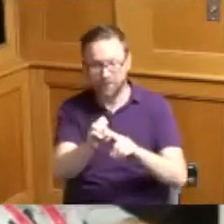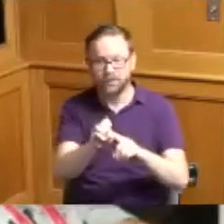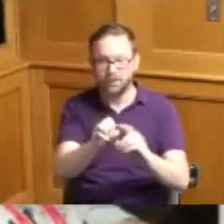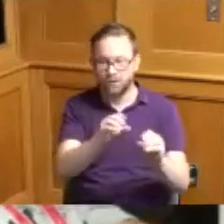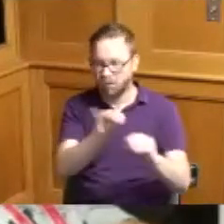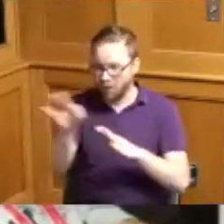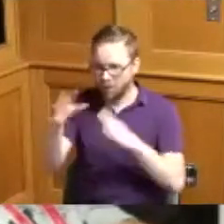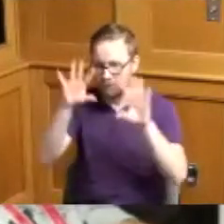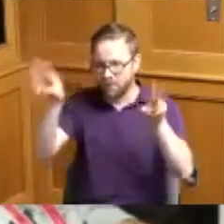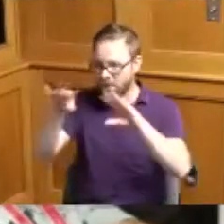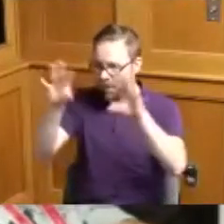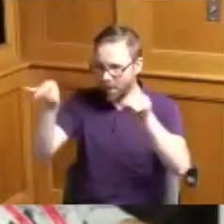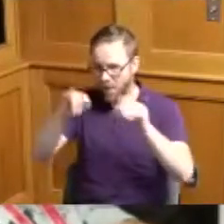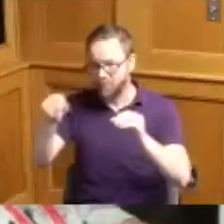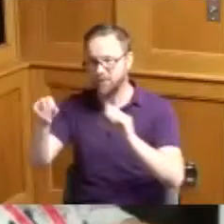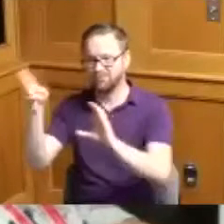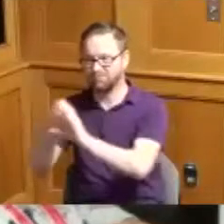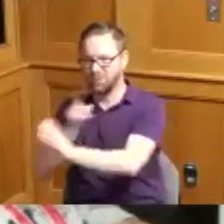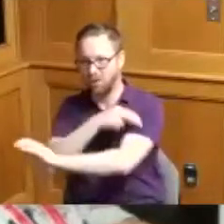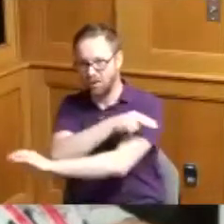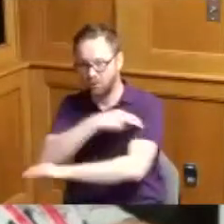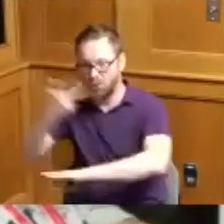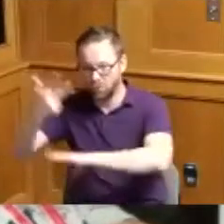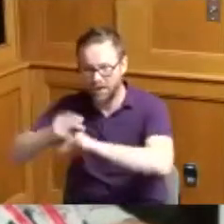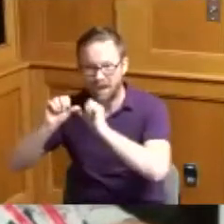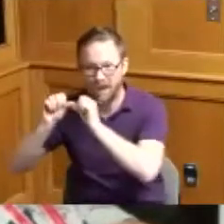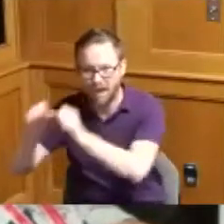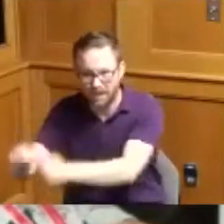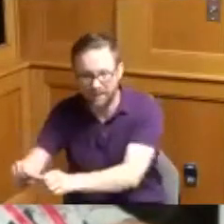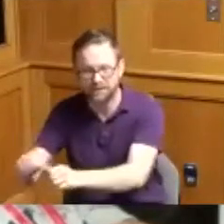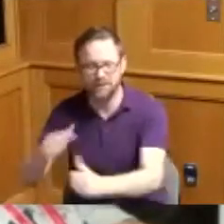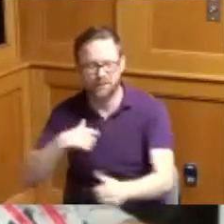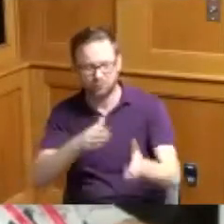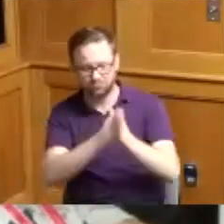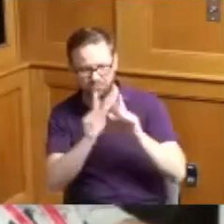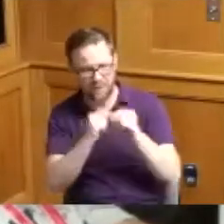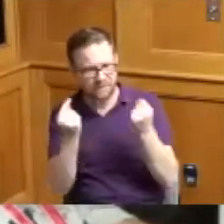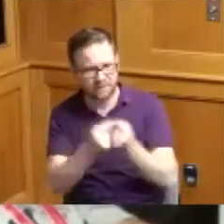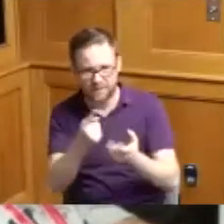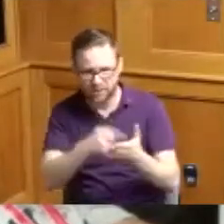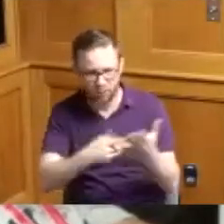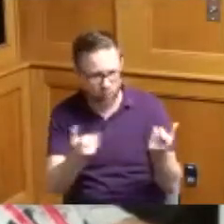ambulance so he spent three days in the hospital on a national team what they wanted to do and they